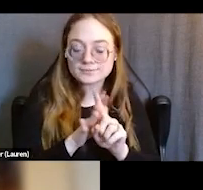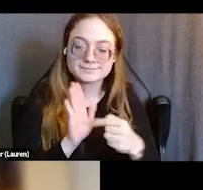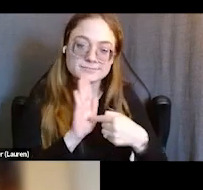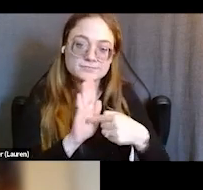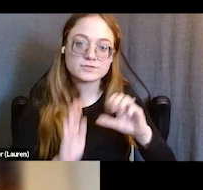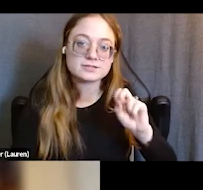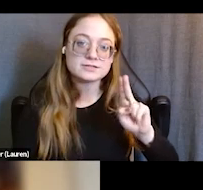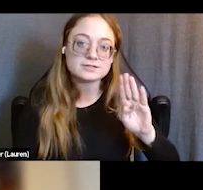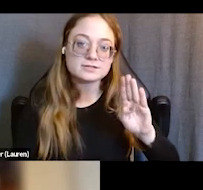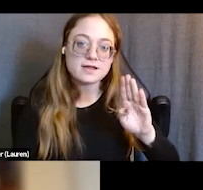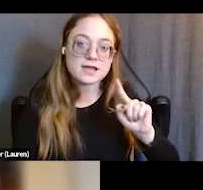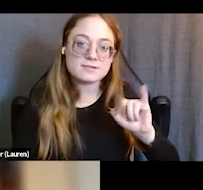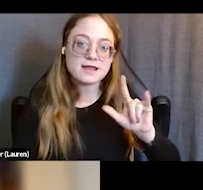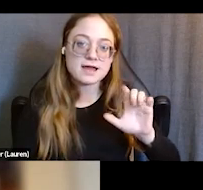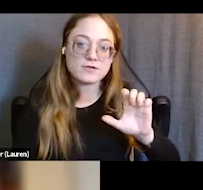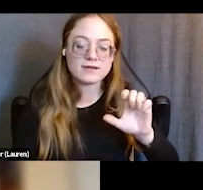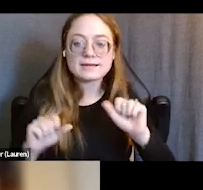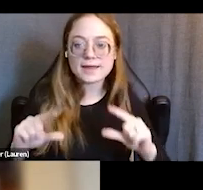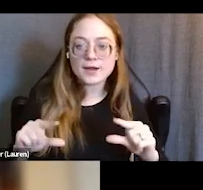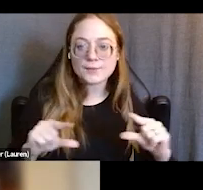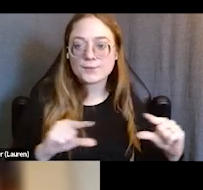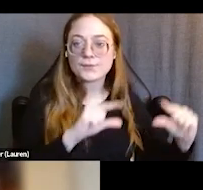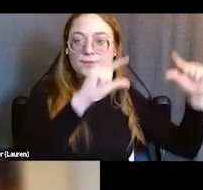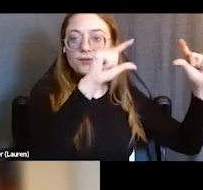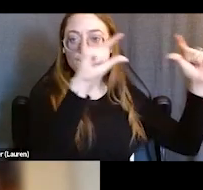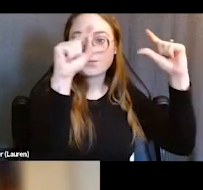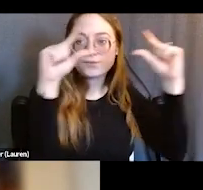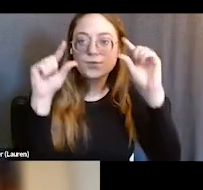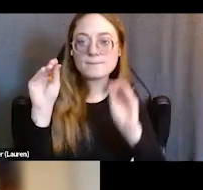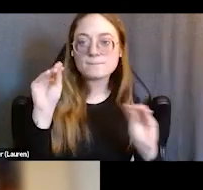And subtitles can be moved where you would like on the screen.